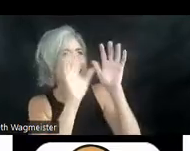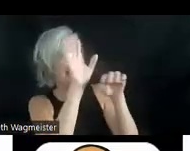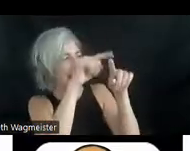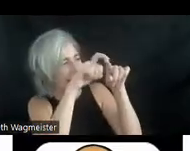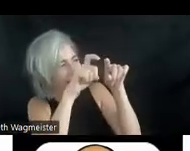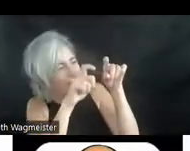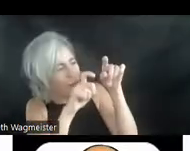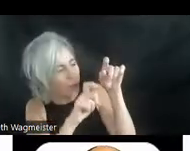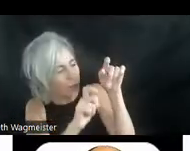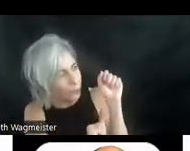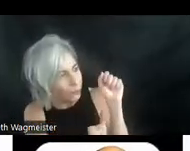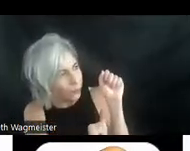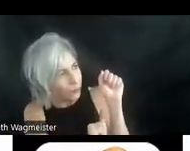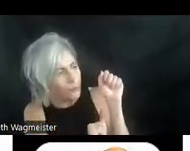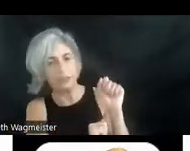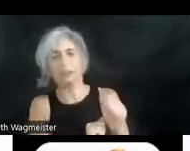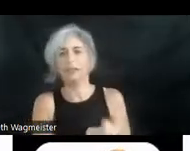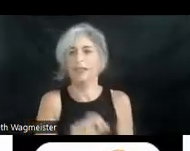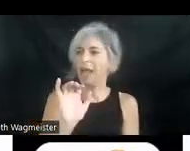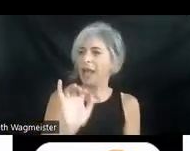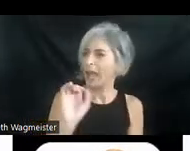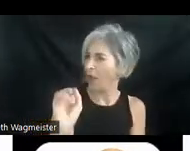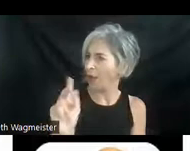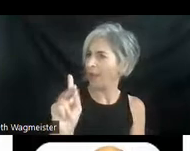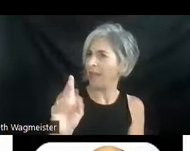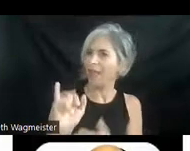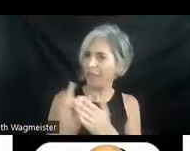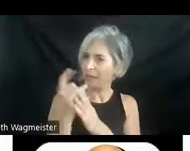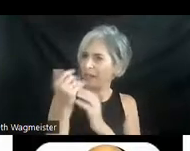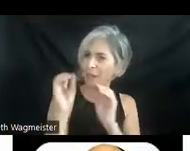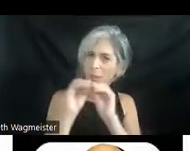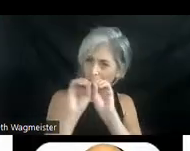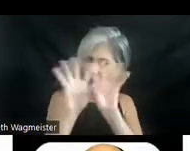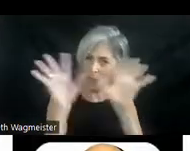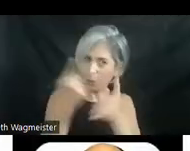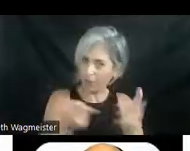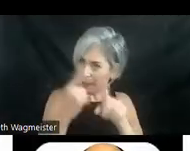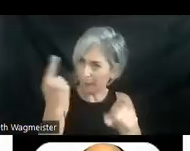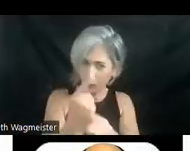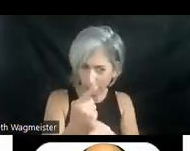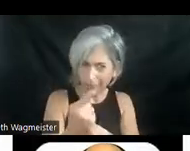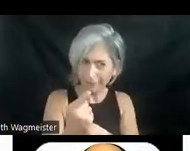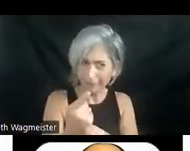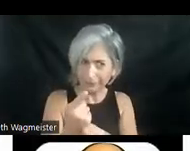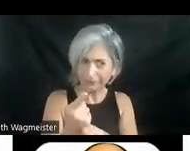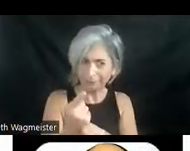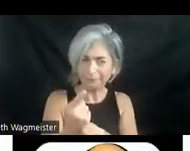Okay. All right. That was a little bit more clear yes? And it seemed